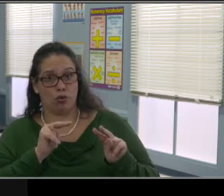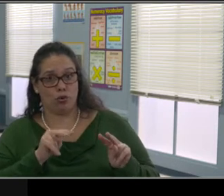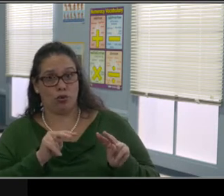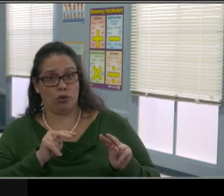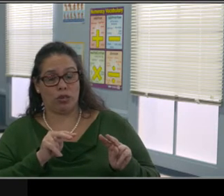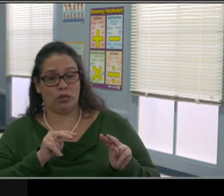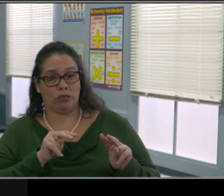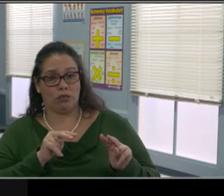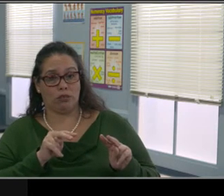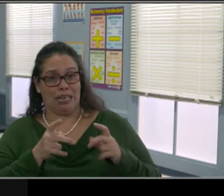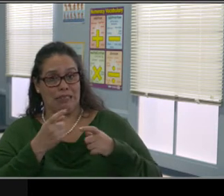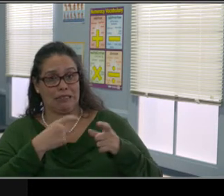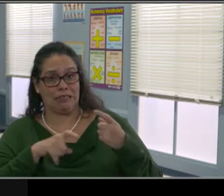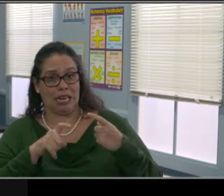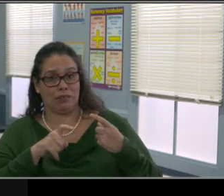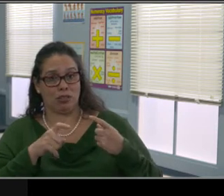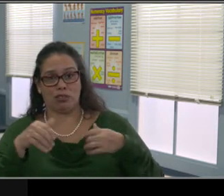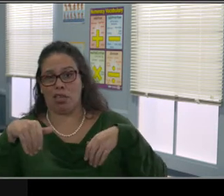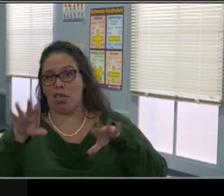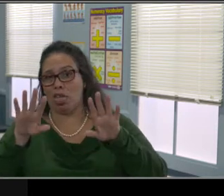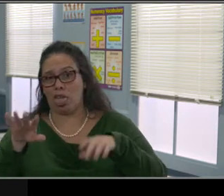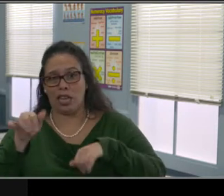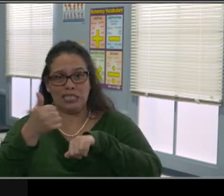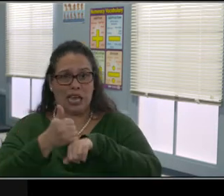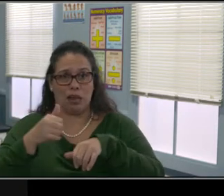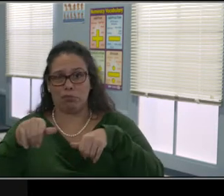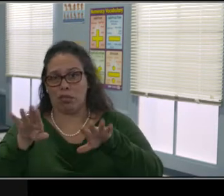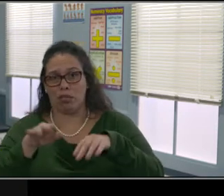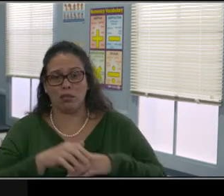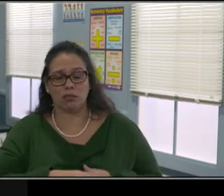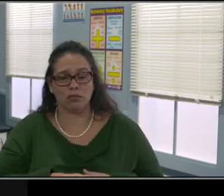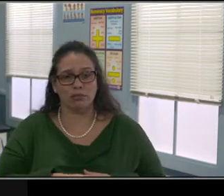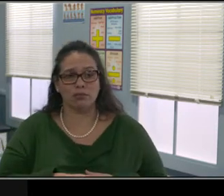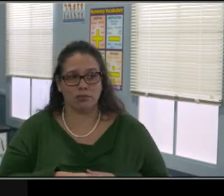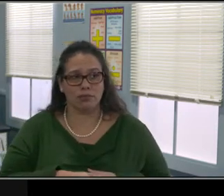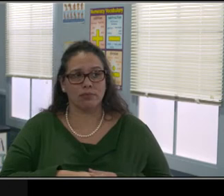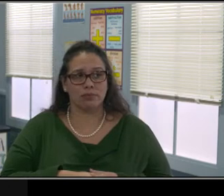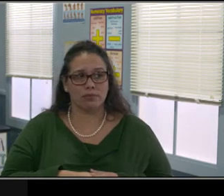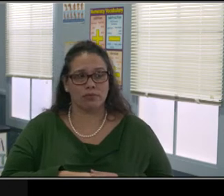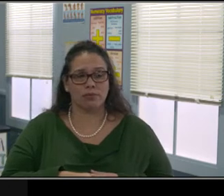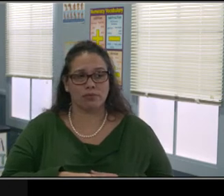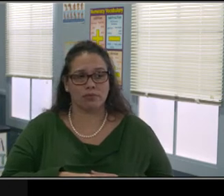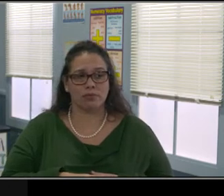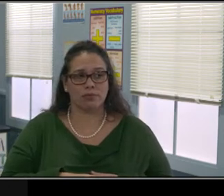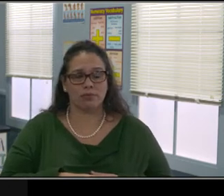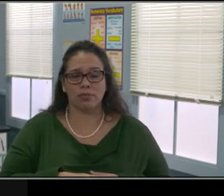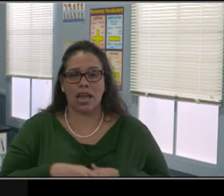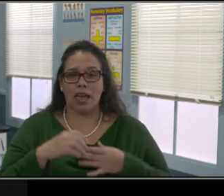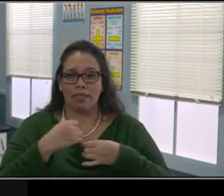in the house. We still have our challenges, but I can count on one hand the amount of times